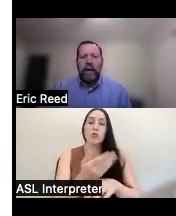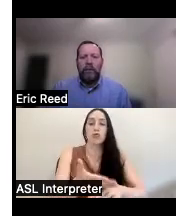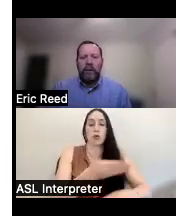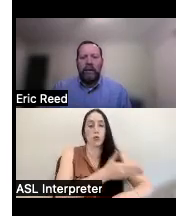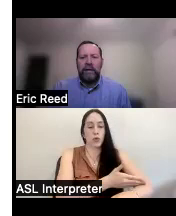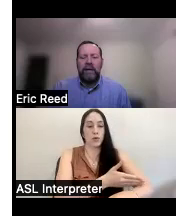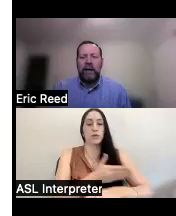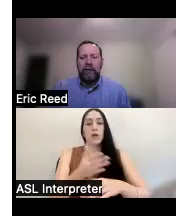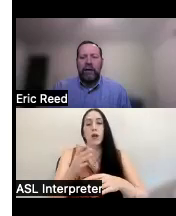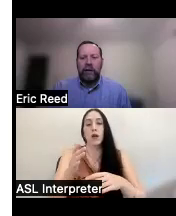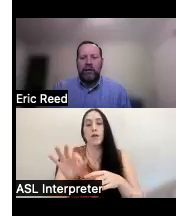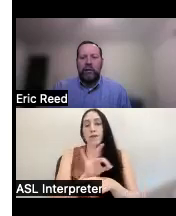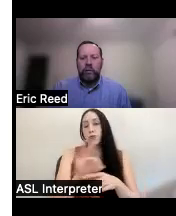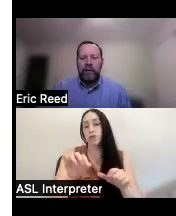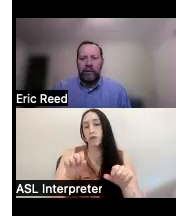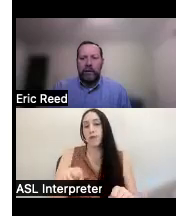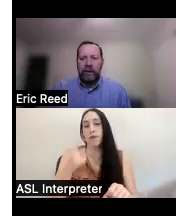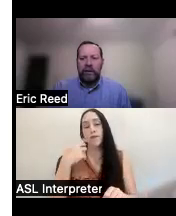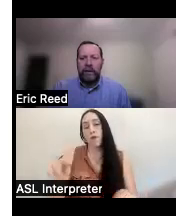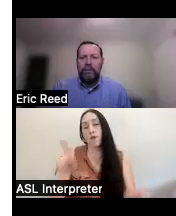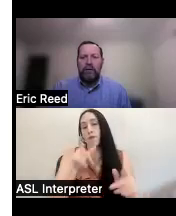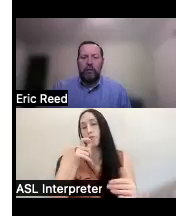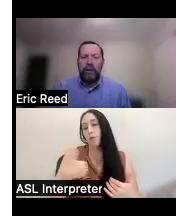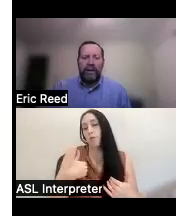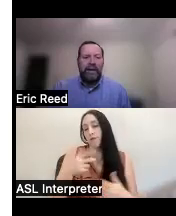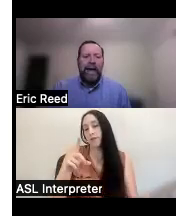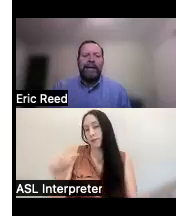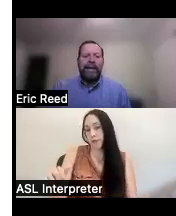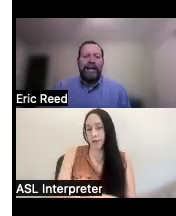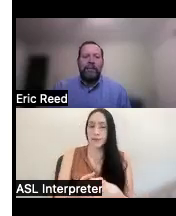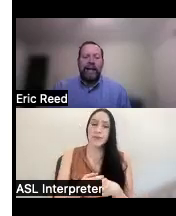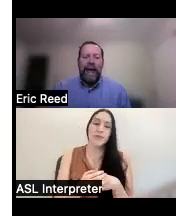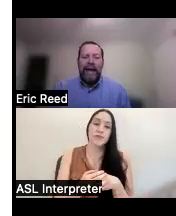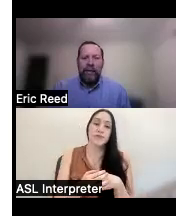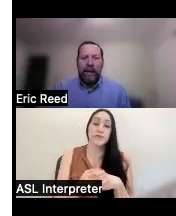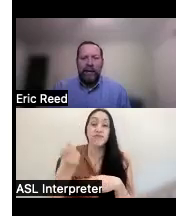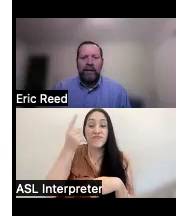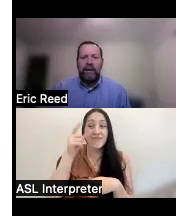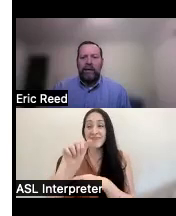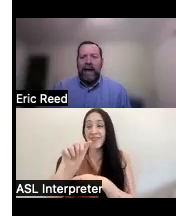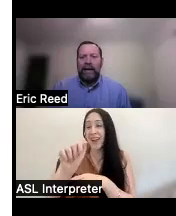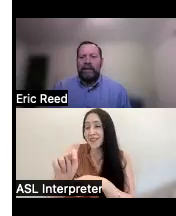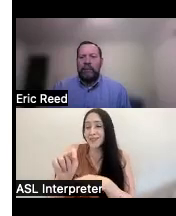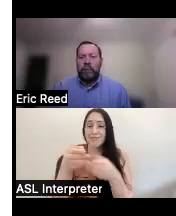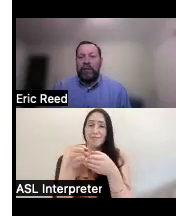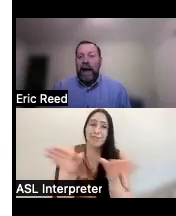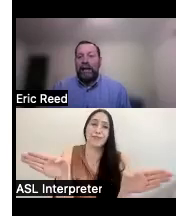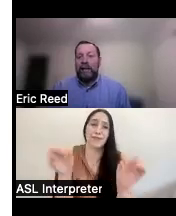capabilities of individuals with disabilities so really a t can be anything that provides